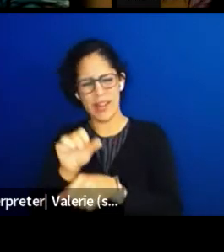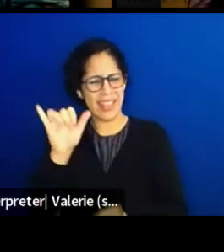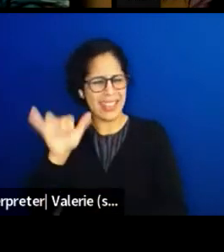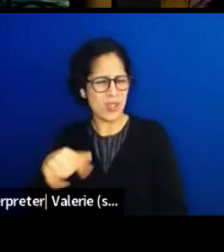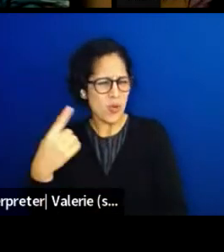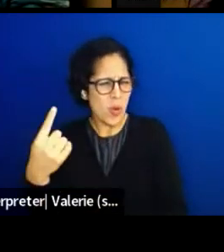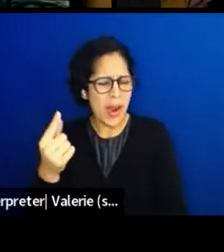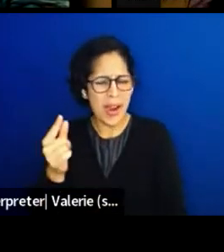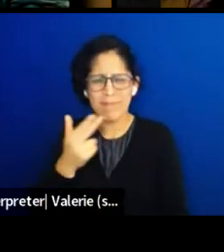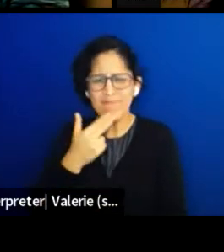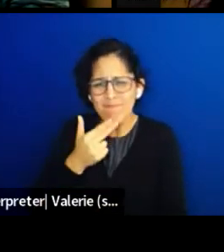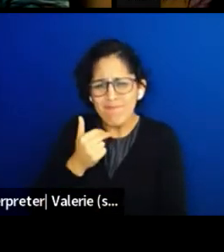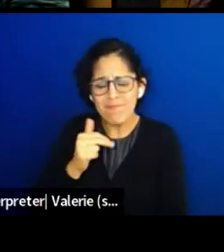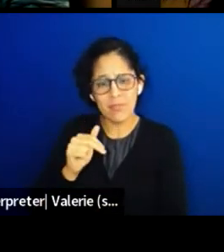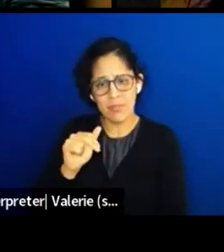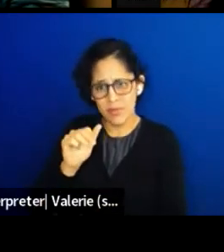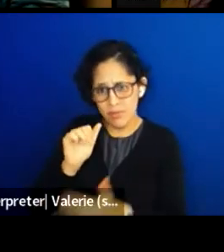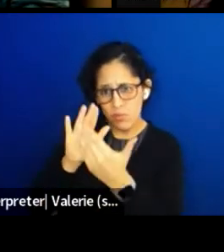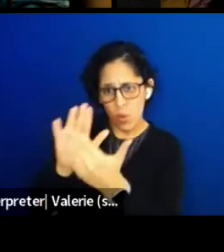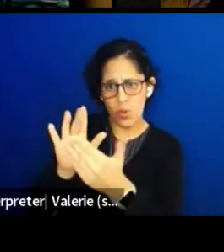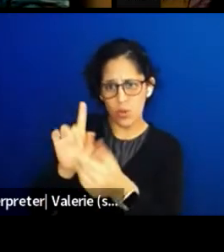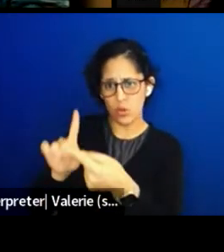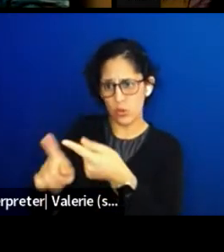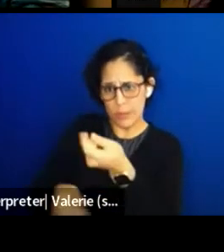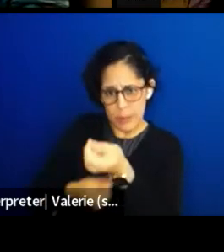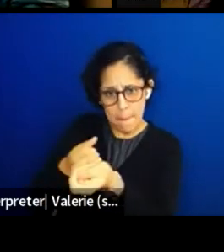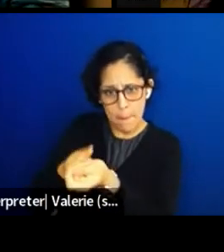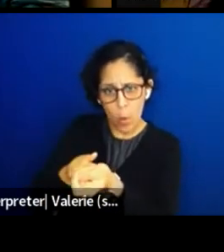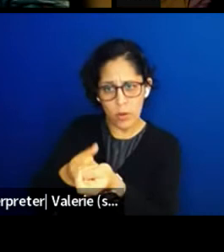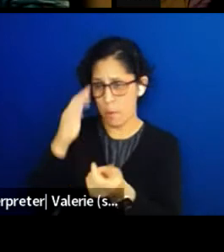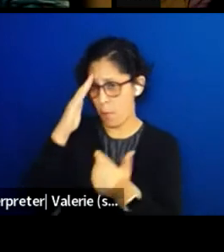So I'm hoping that folks will do that, thank you.